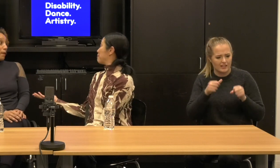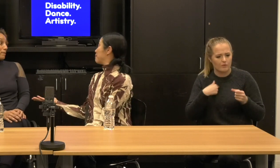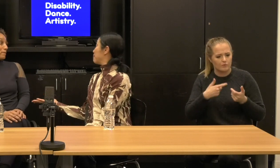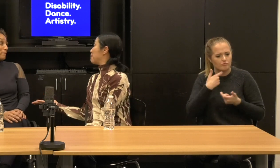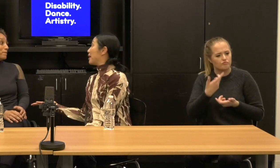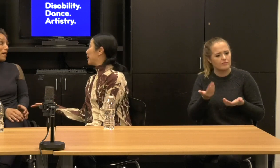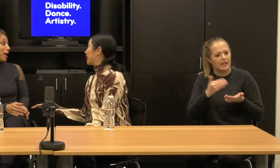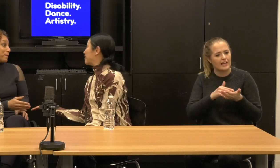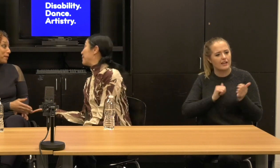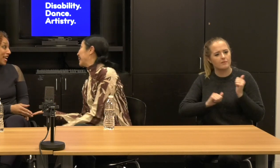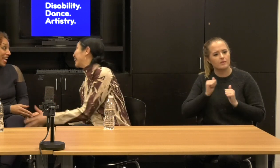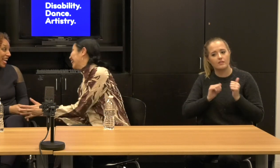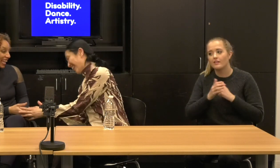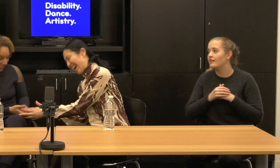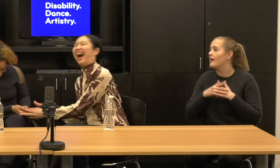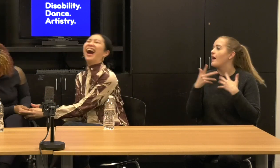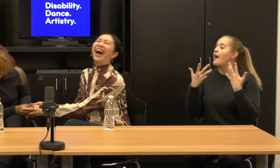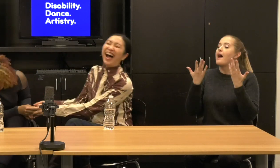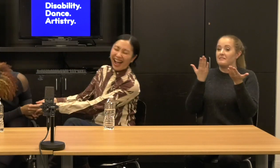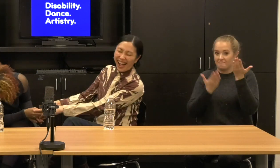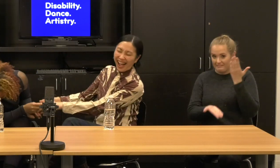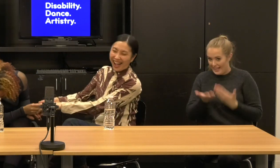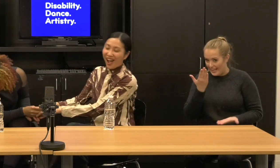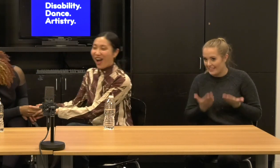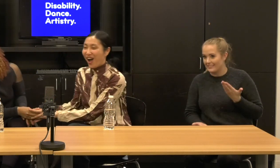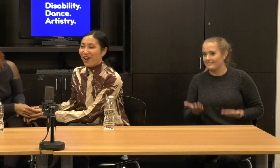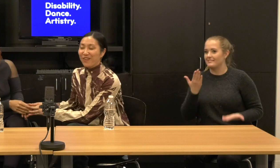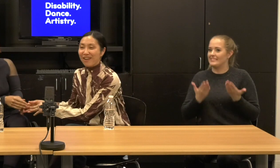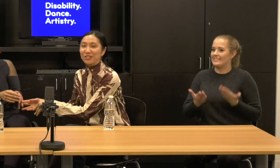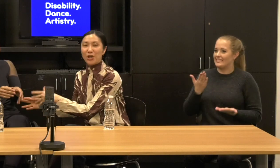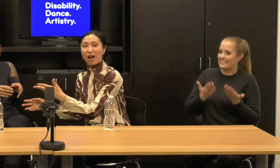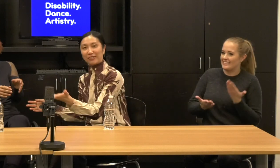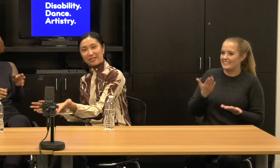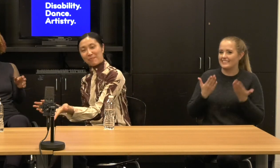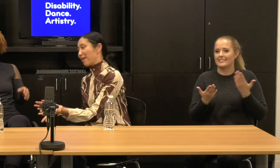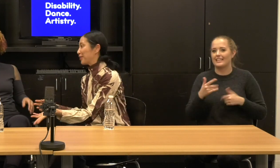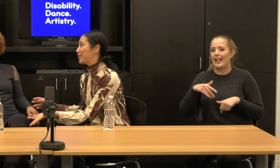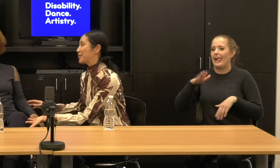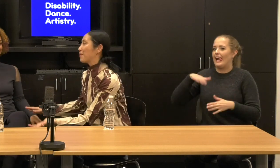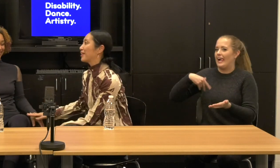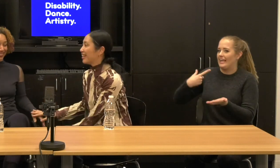Janet: maybe, we haven't talked to them about this.